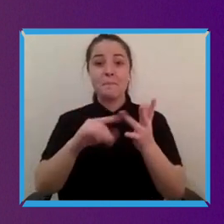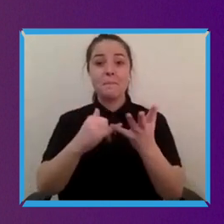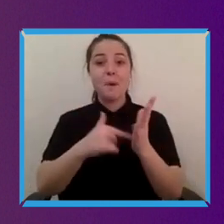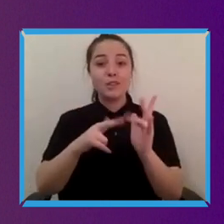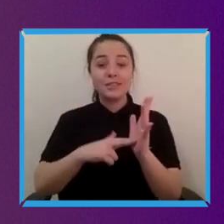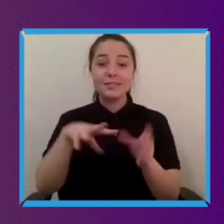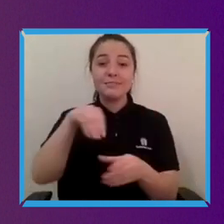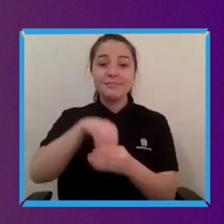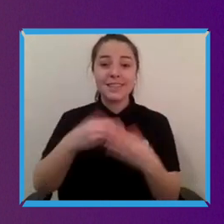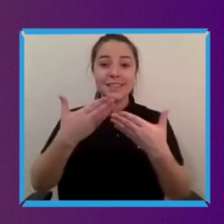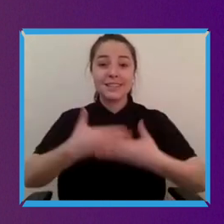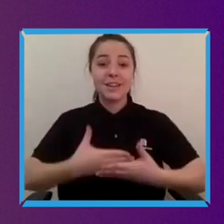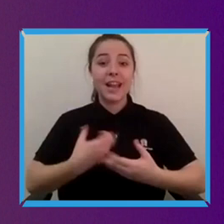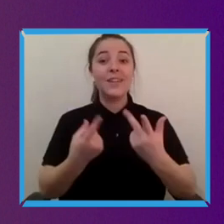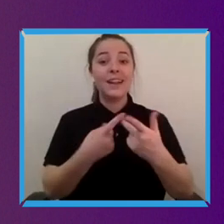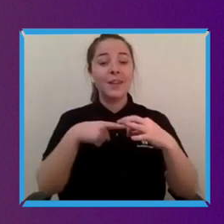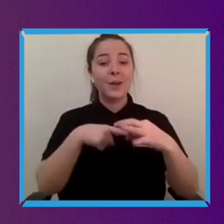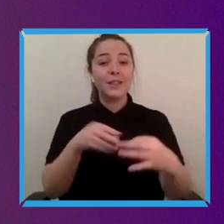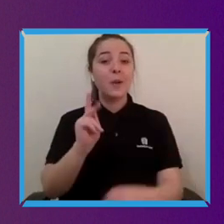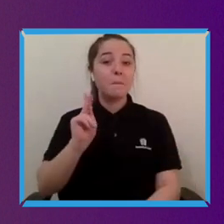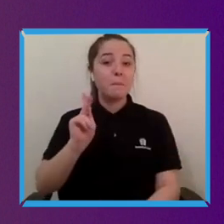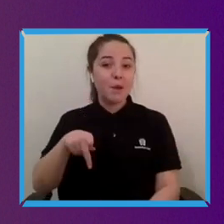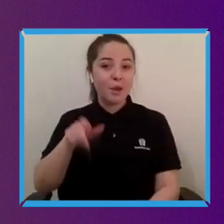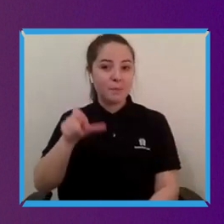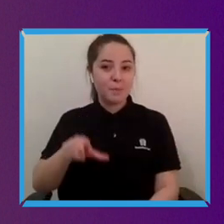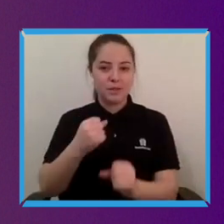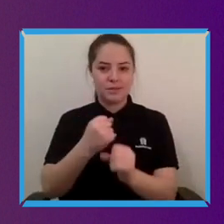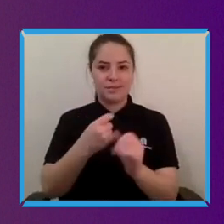someone in Perth. Gail has asked how can people with disability